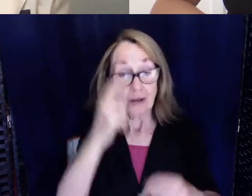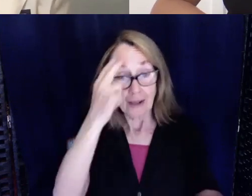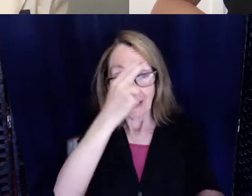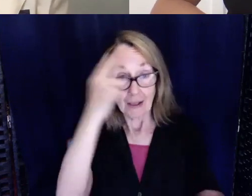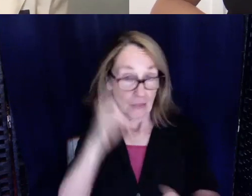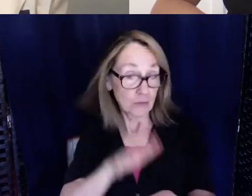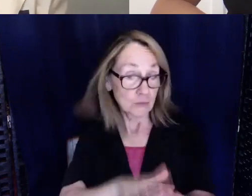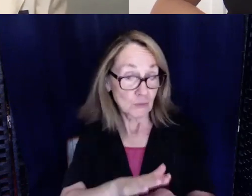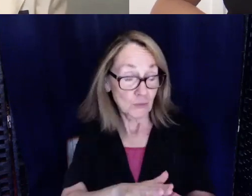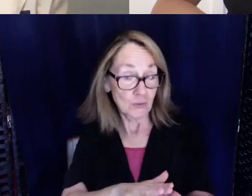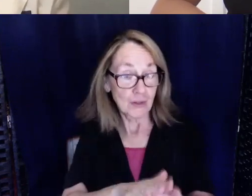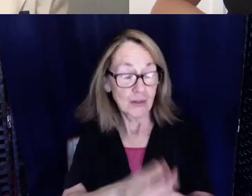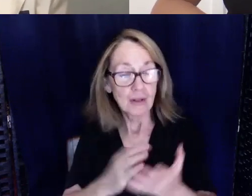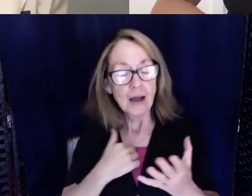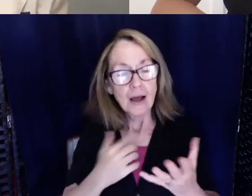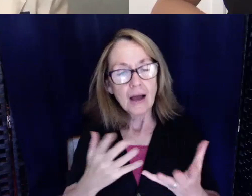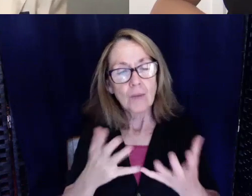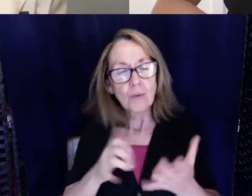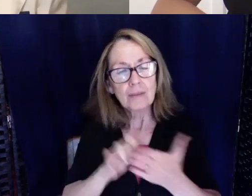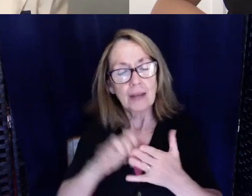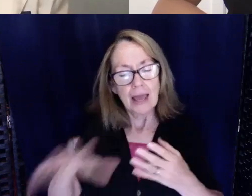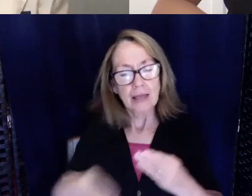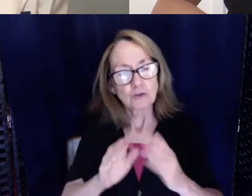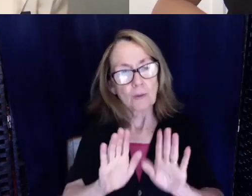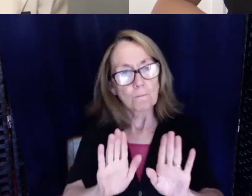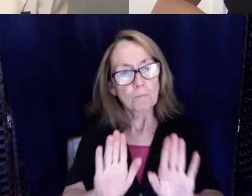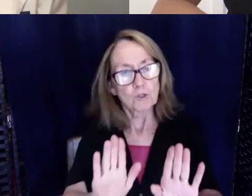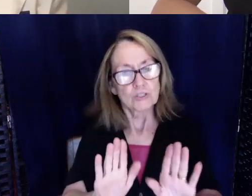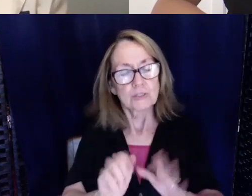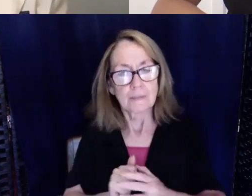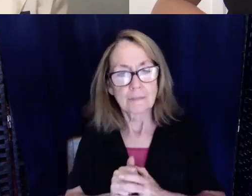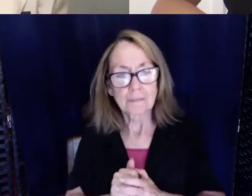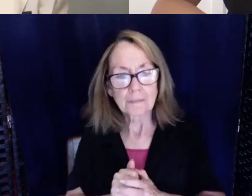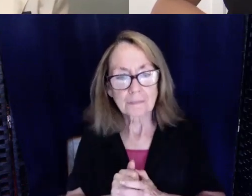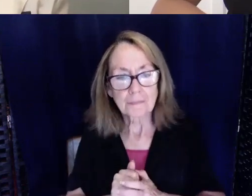because I wanted that extra push. So just having my family give me that push